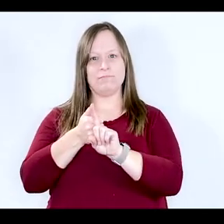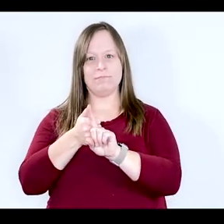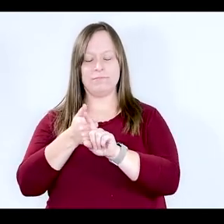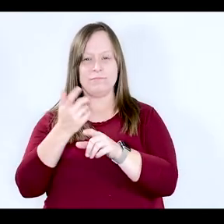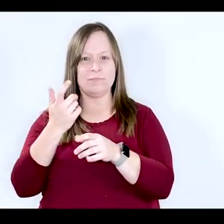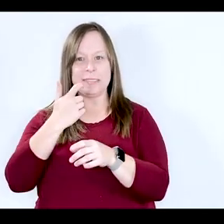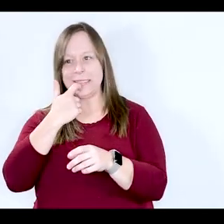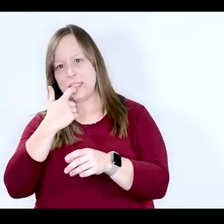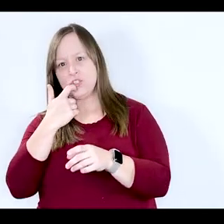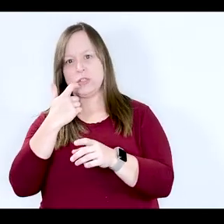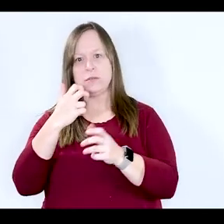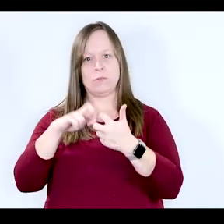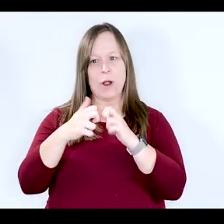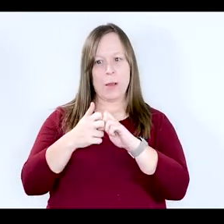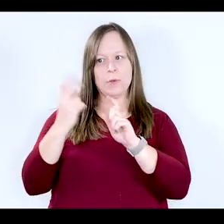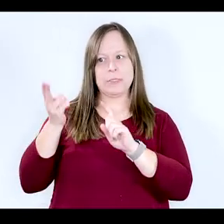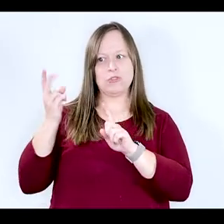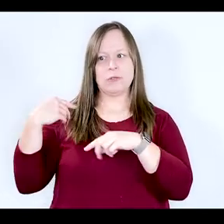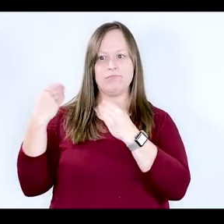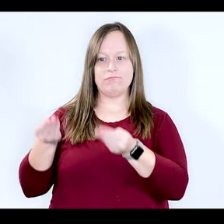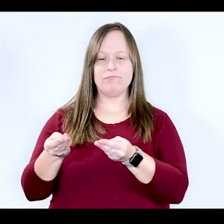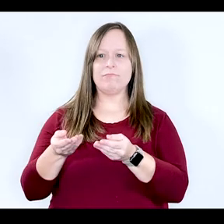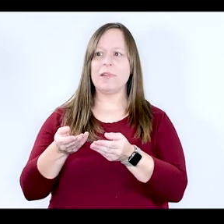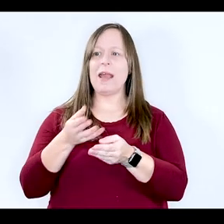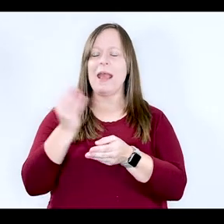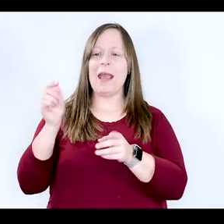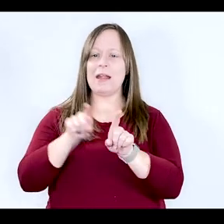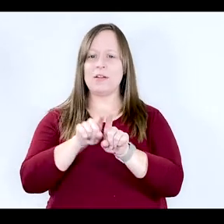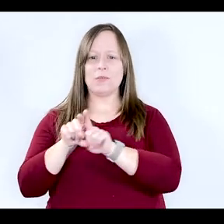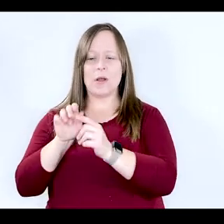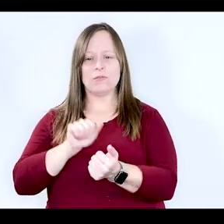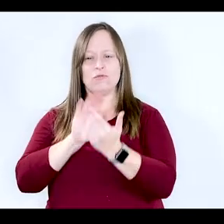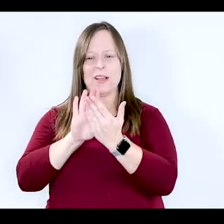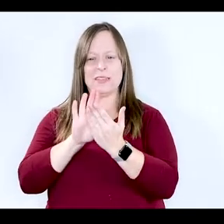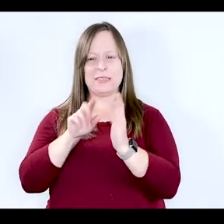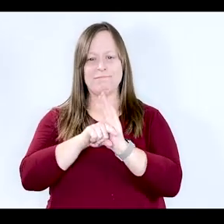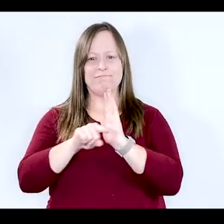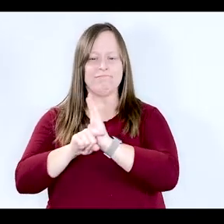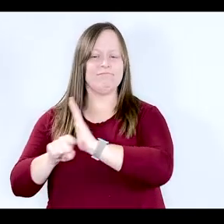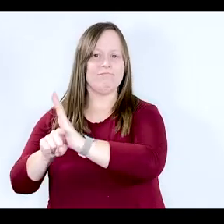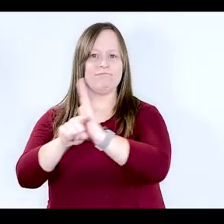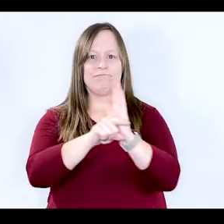substance abuse history as well as addressing the stigma that goes along